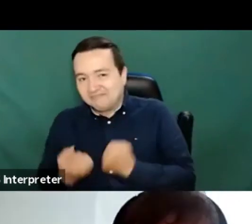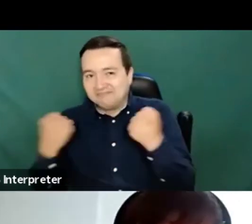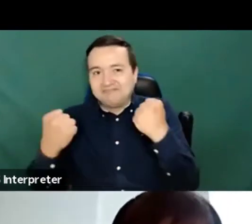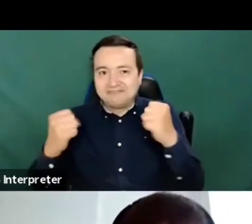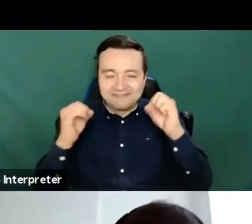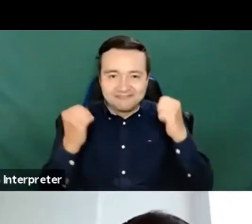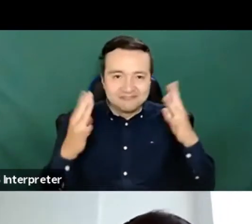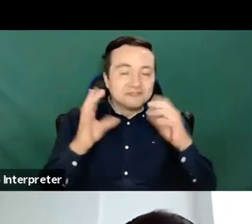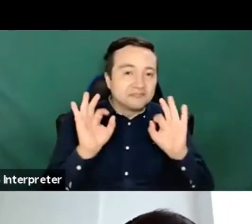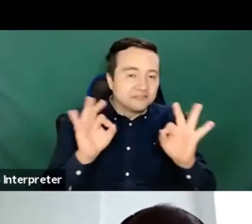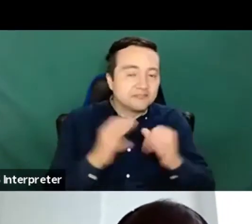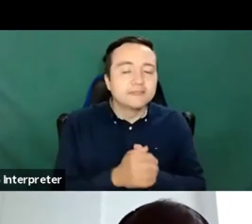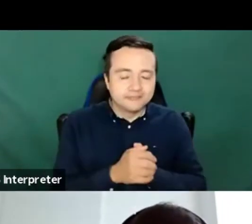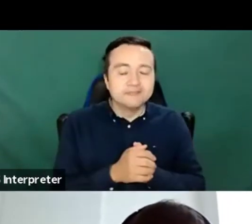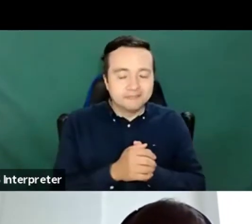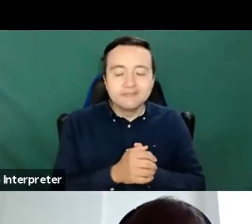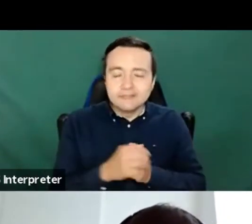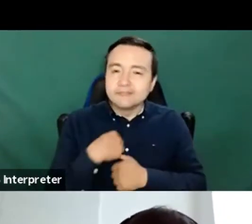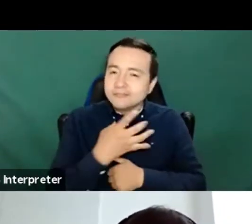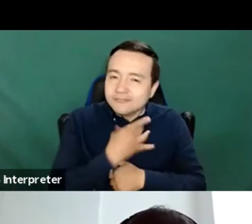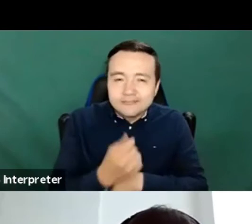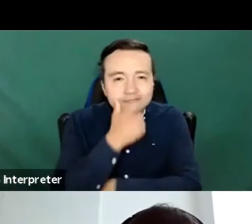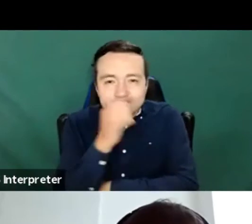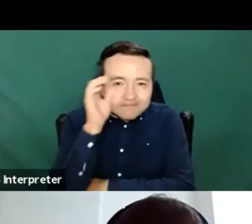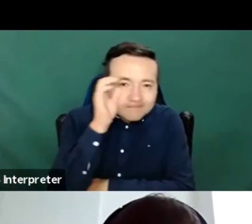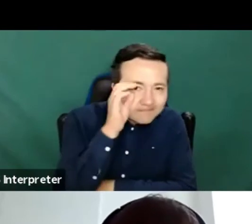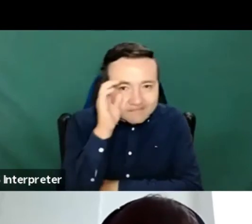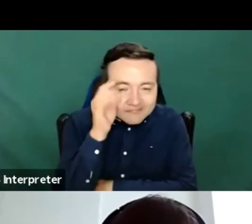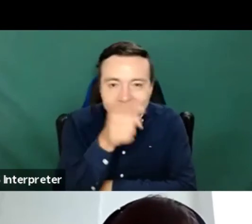interesting to hear that people a lot of people just saying we need the law you know, as I